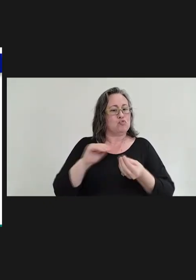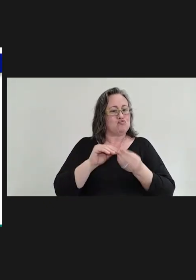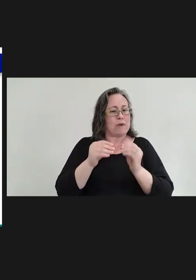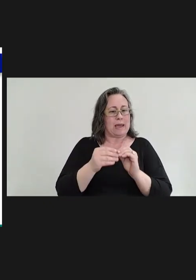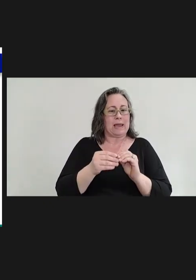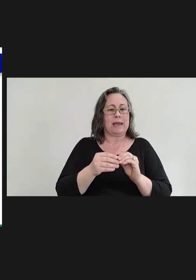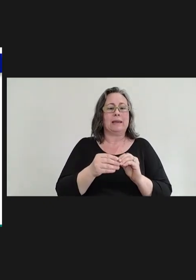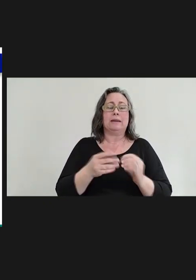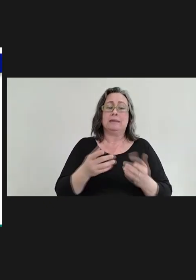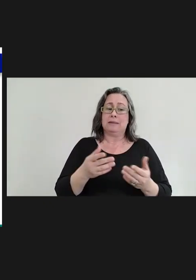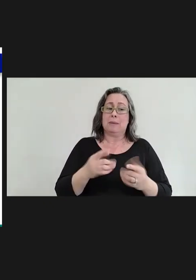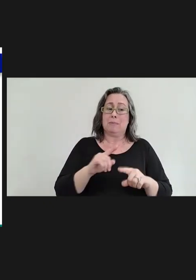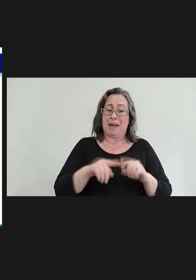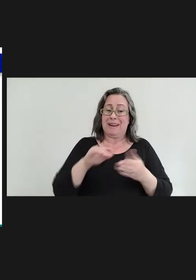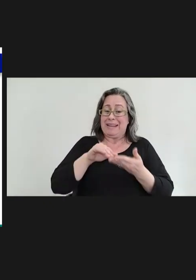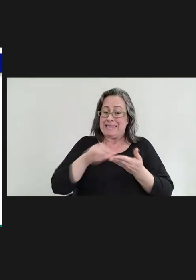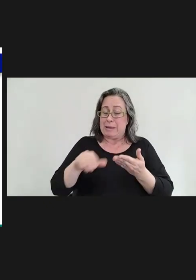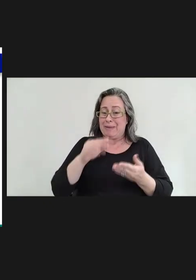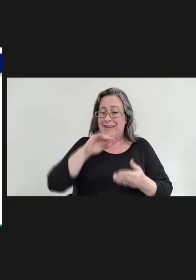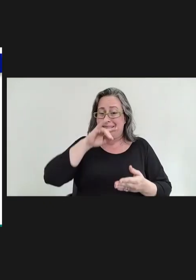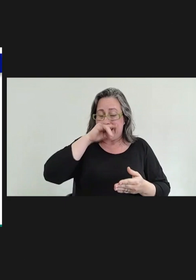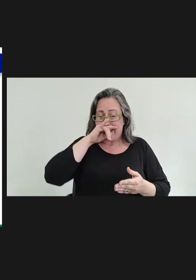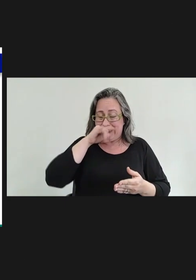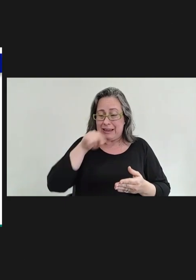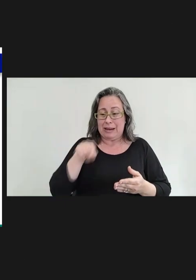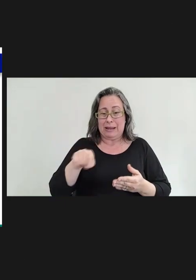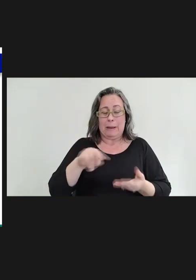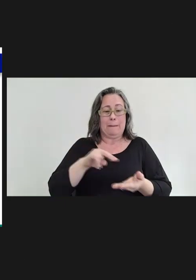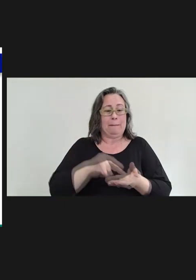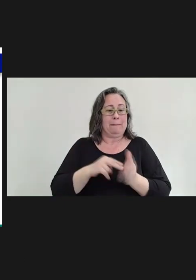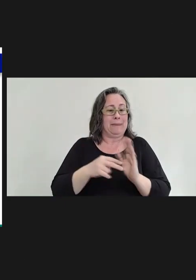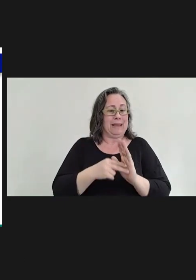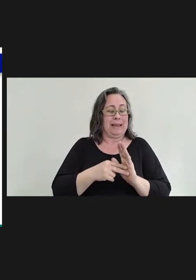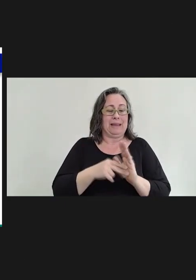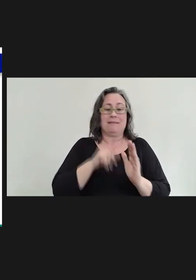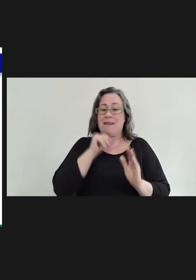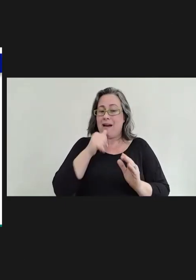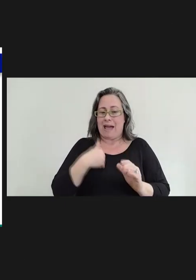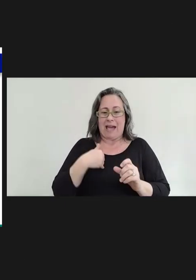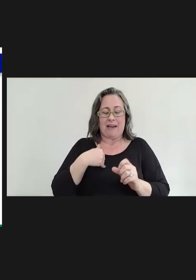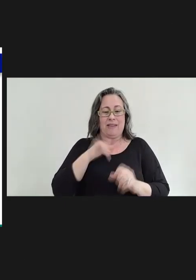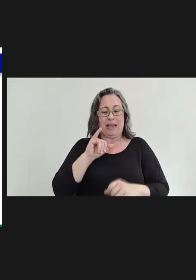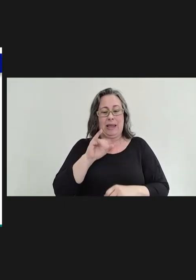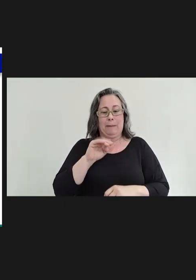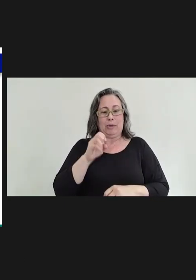exempted kids do not necessarily mean unimmunized kids. We think some of these are parents that